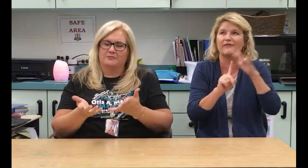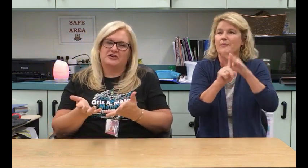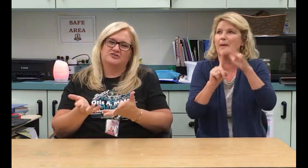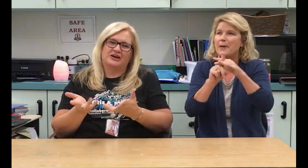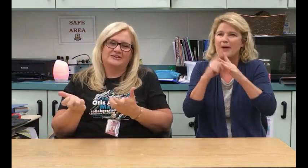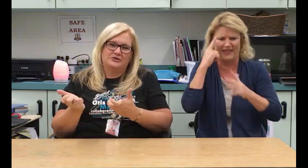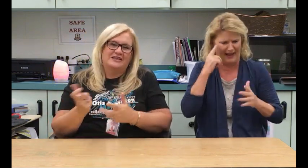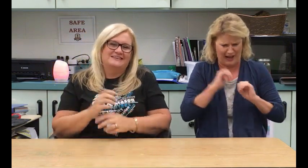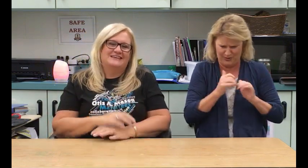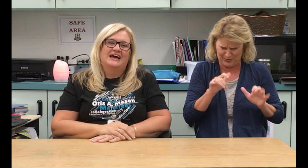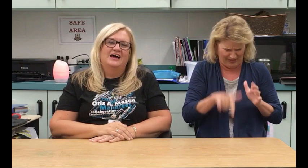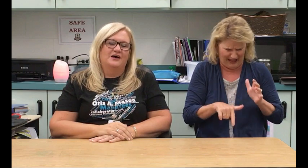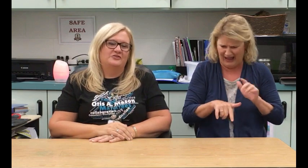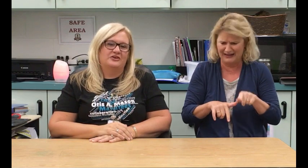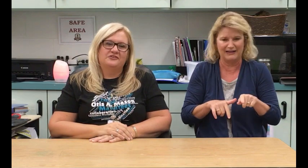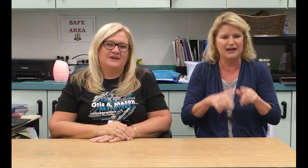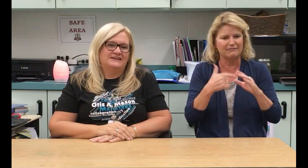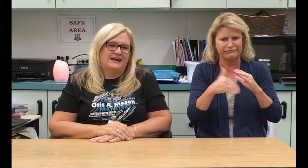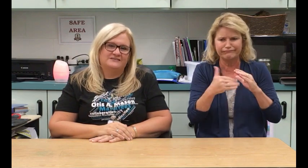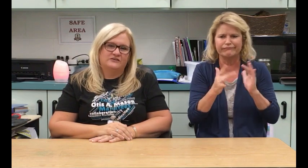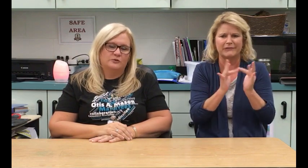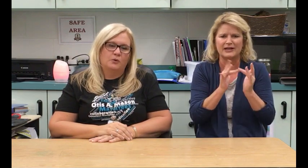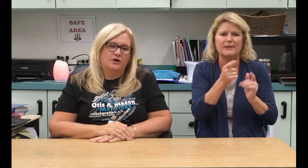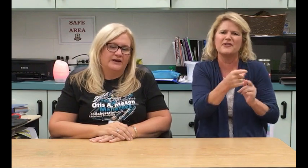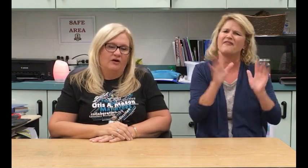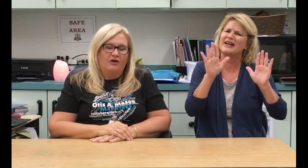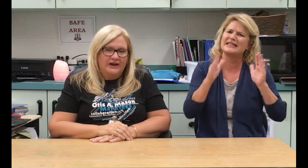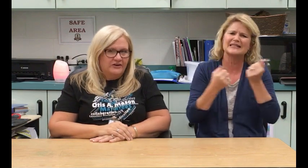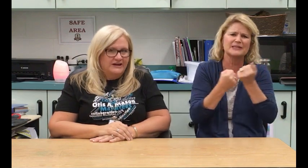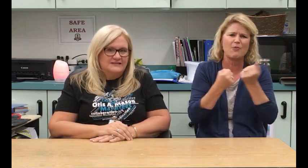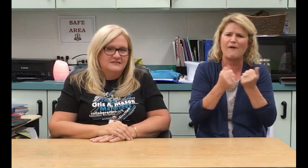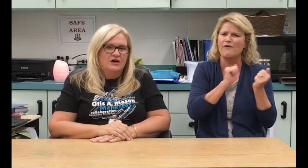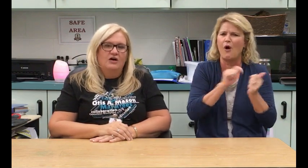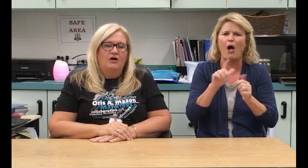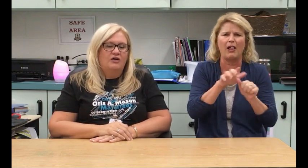Like, "Oh, I'm not sure how to do this." So, they're a fantastic support in all areas.